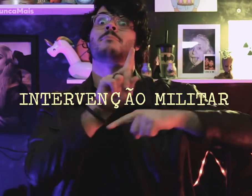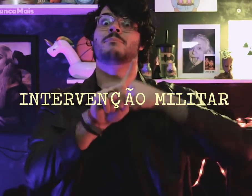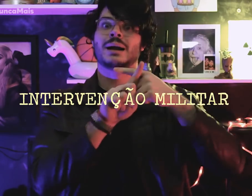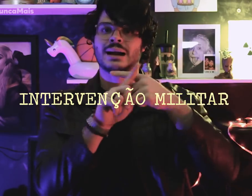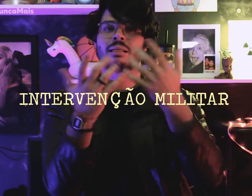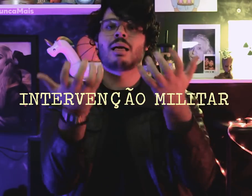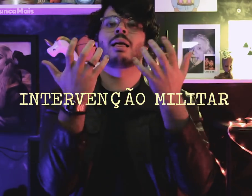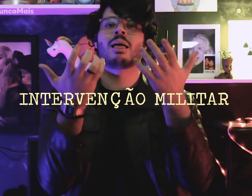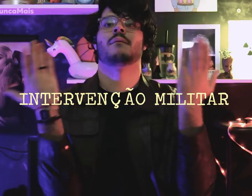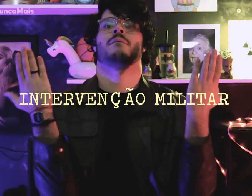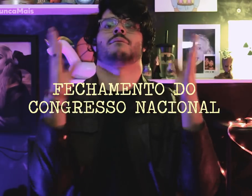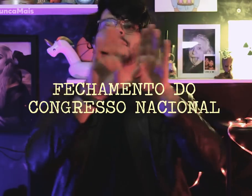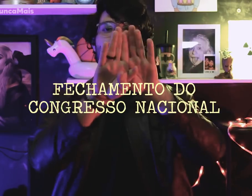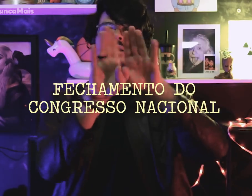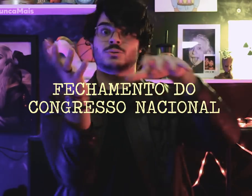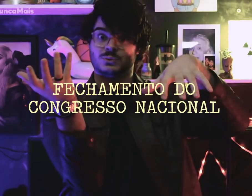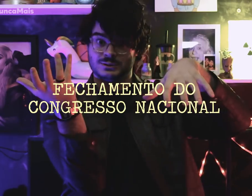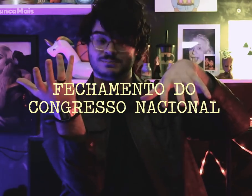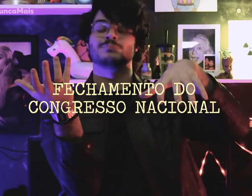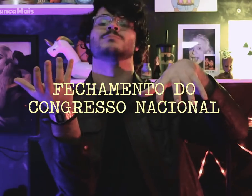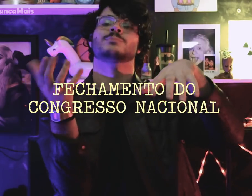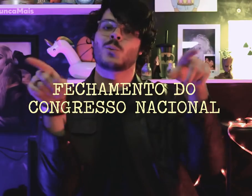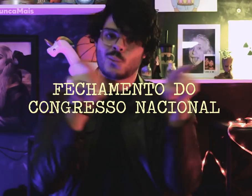closing of the National Congress,